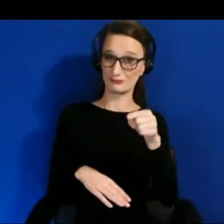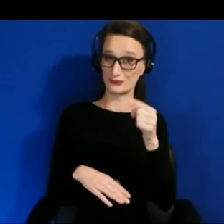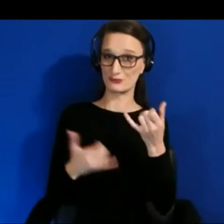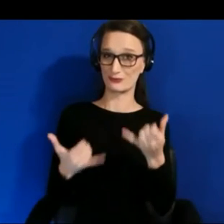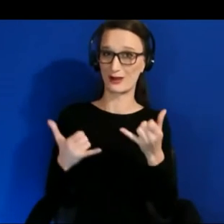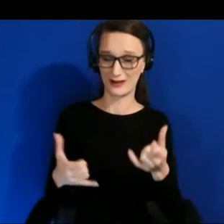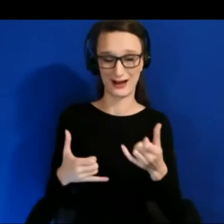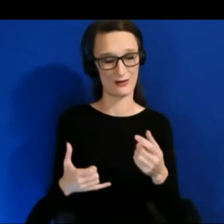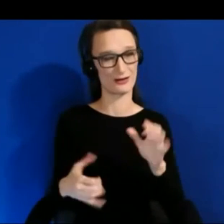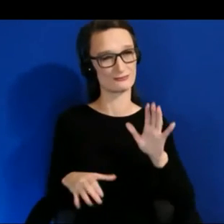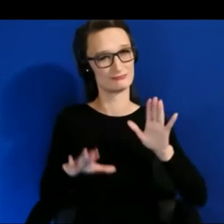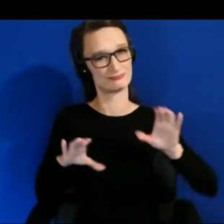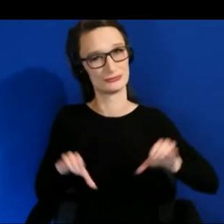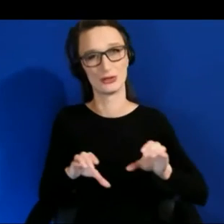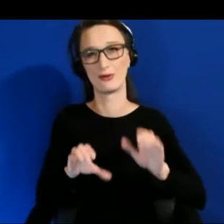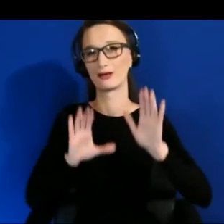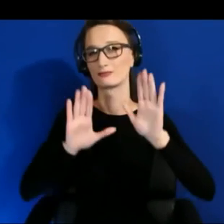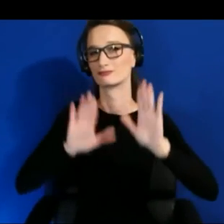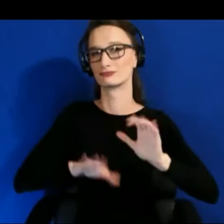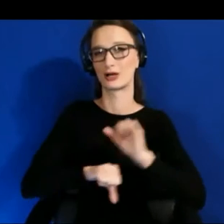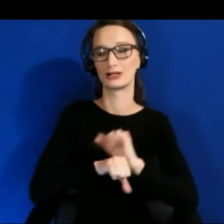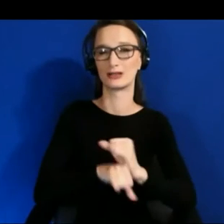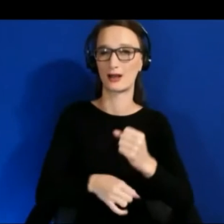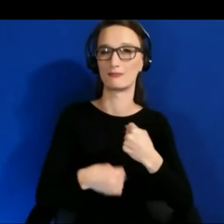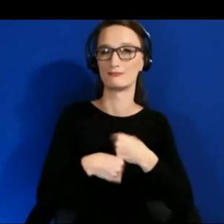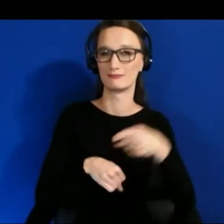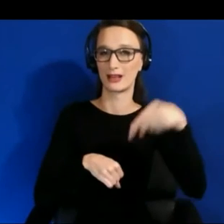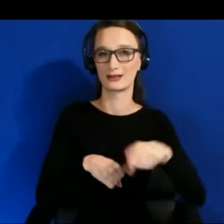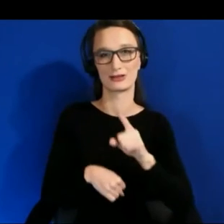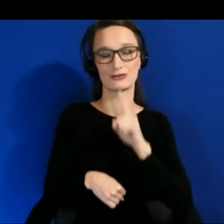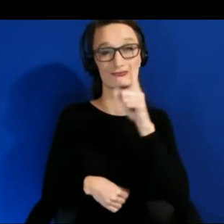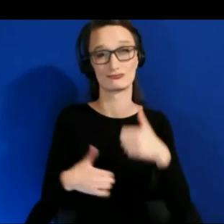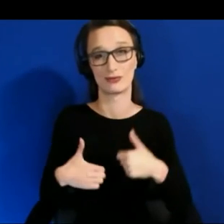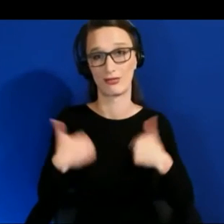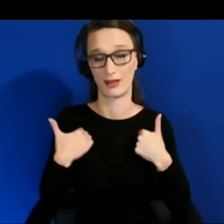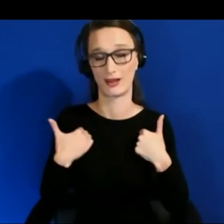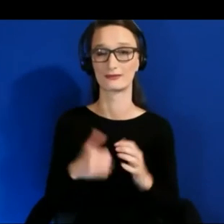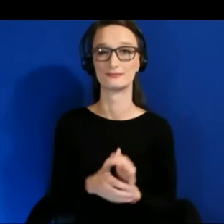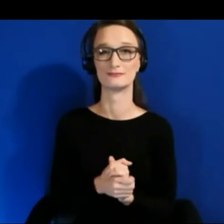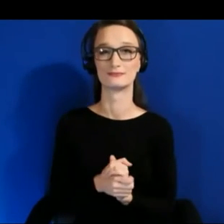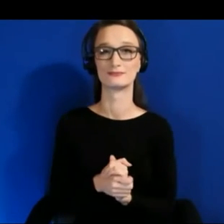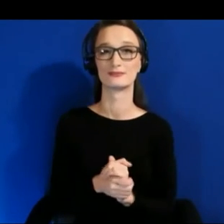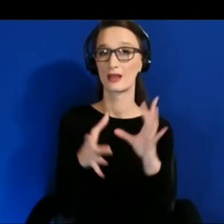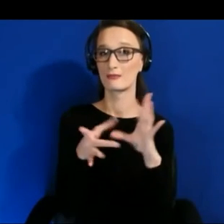Accessibility, and this is a message I really want to send out to folks that are working on XR.